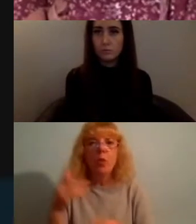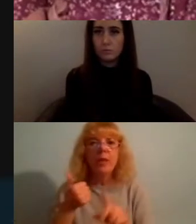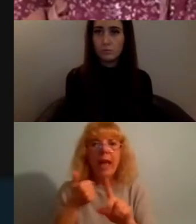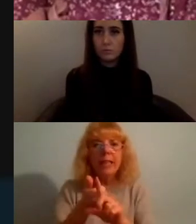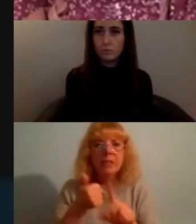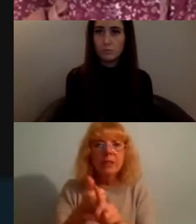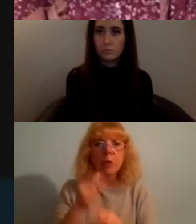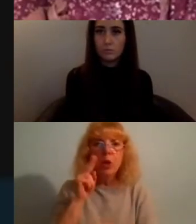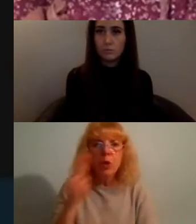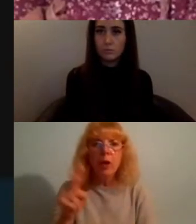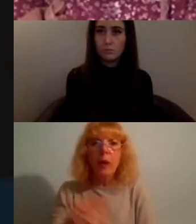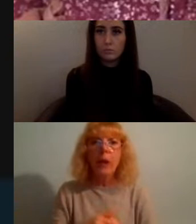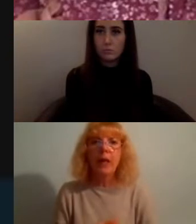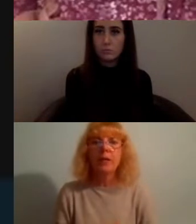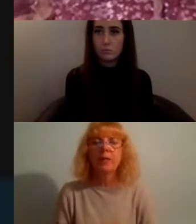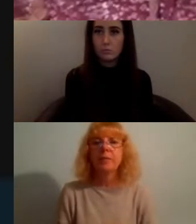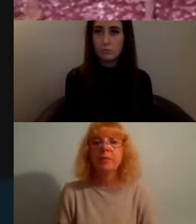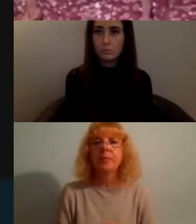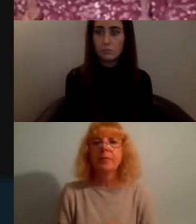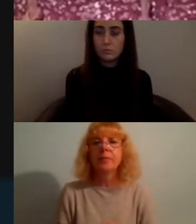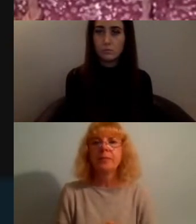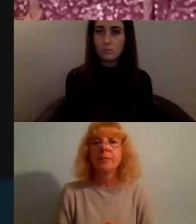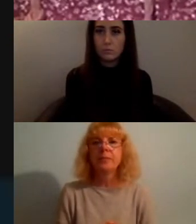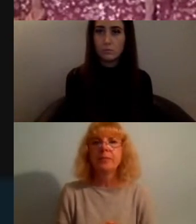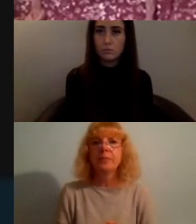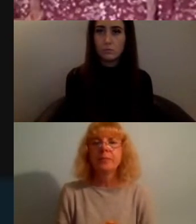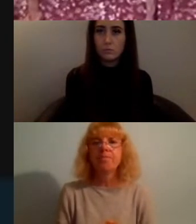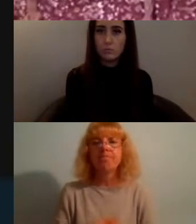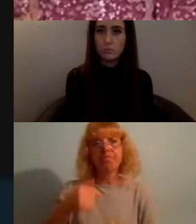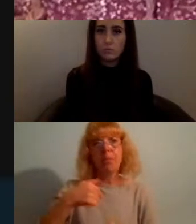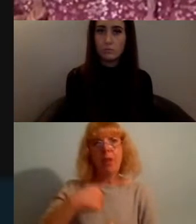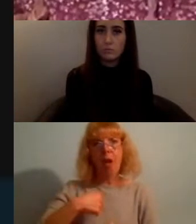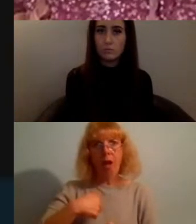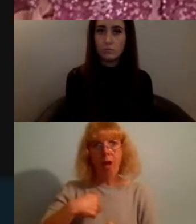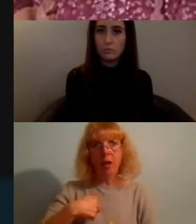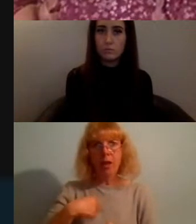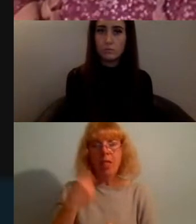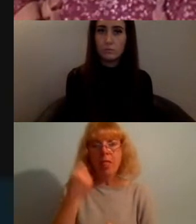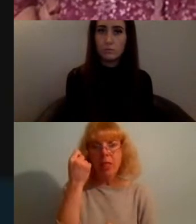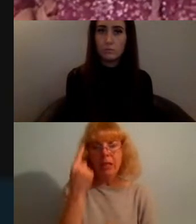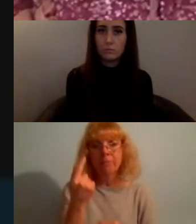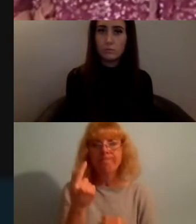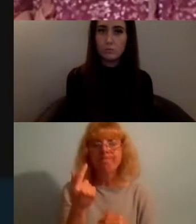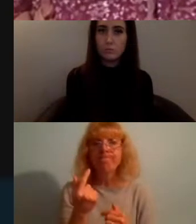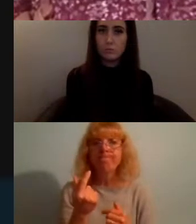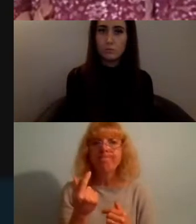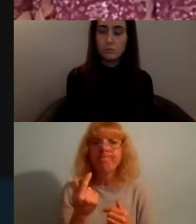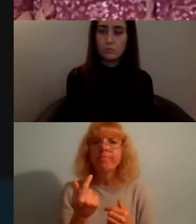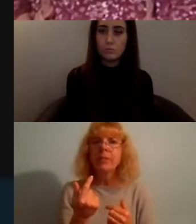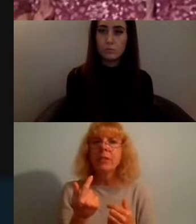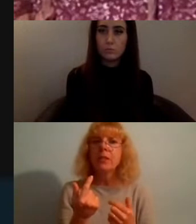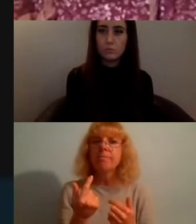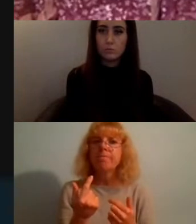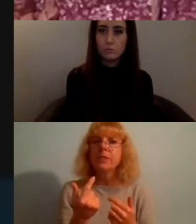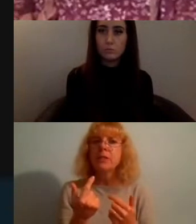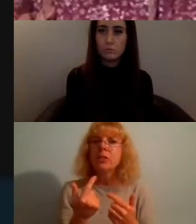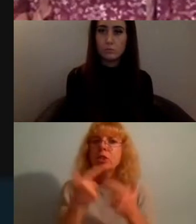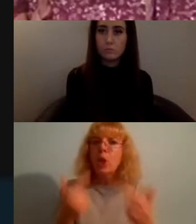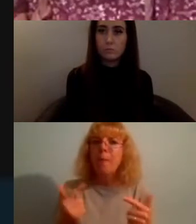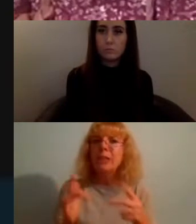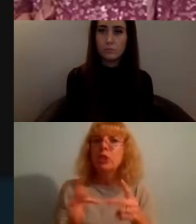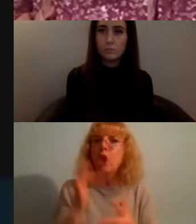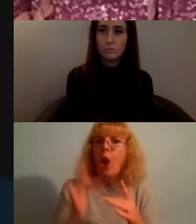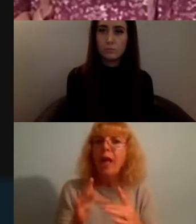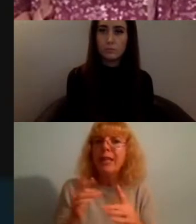and so you know I think that so much about online activism is highly criticized because they say it